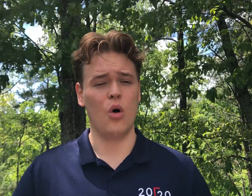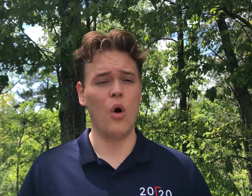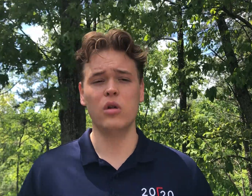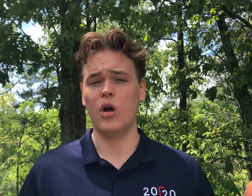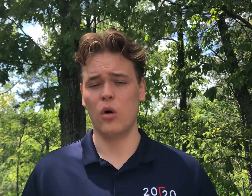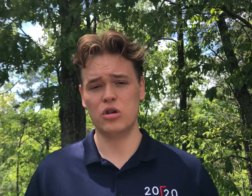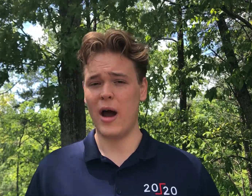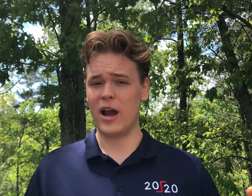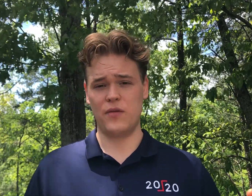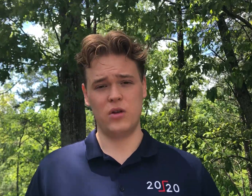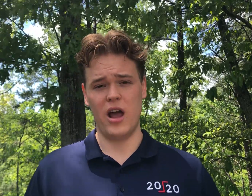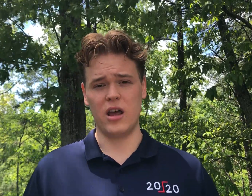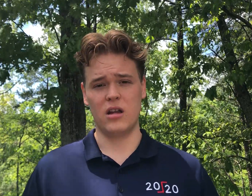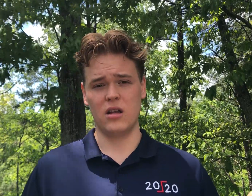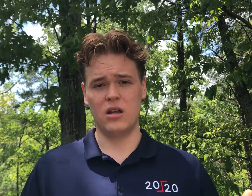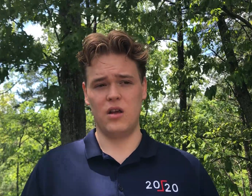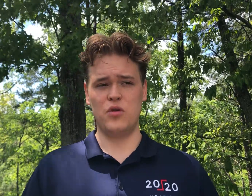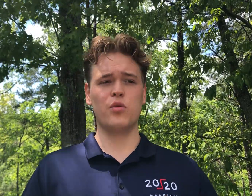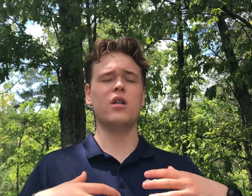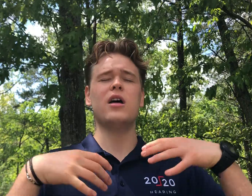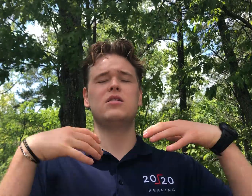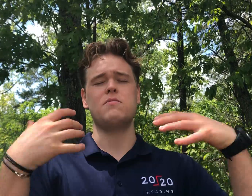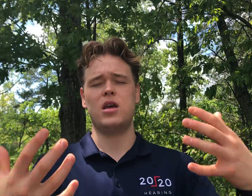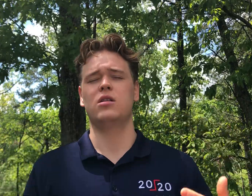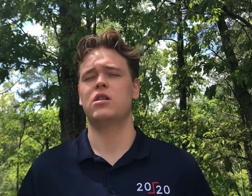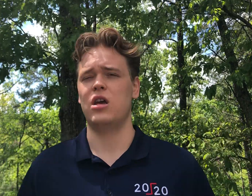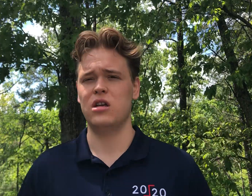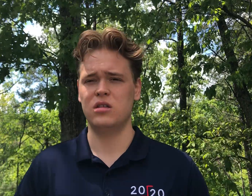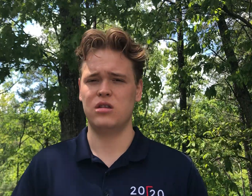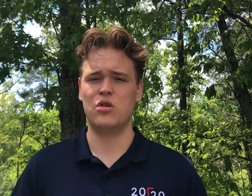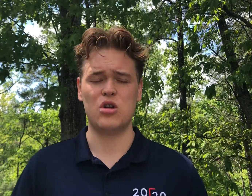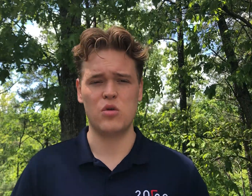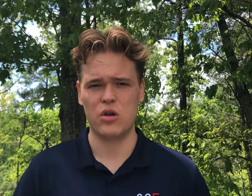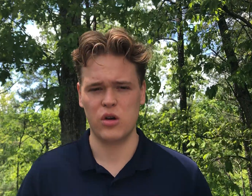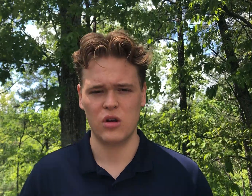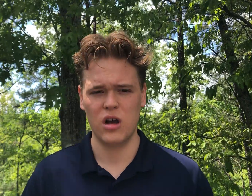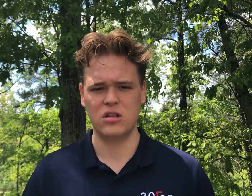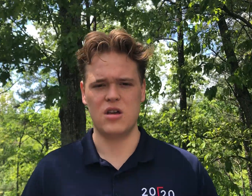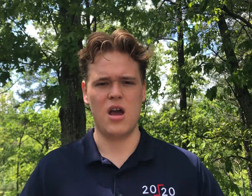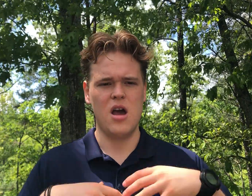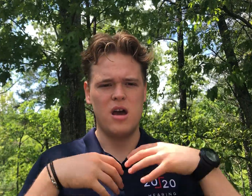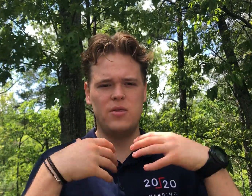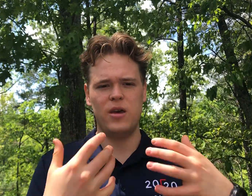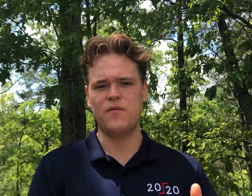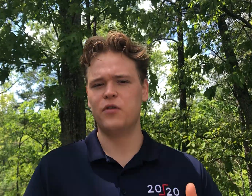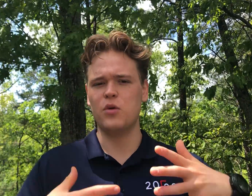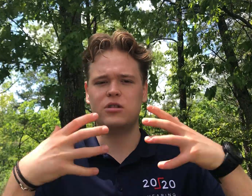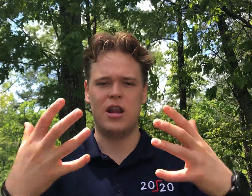It'll only hold you back if you let it. If you realize the amazing things you can do with your hearing loss, the influence